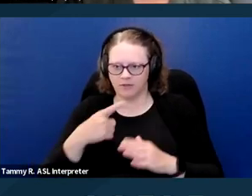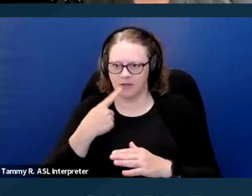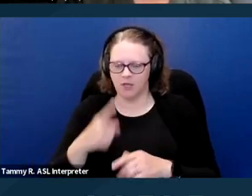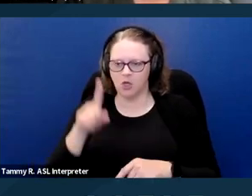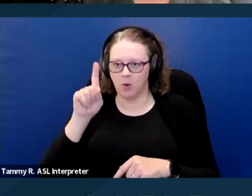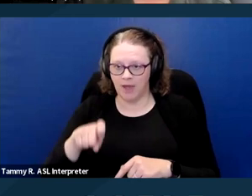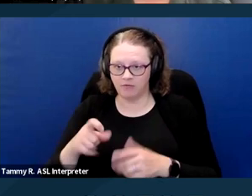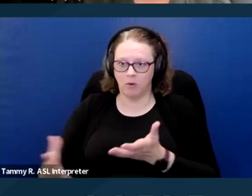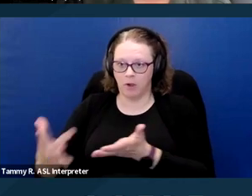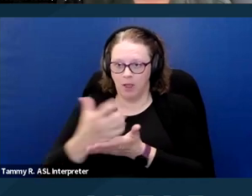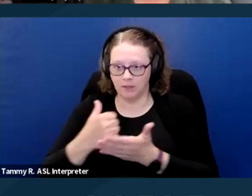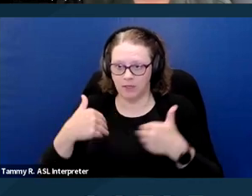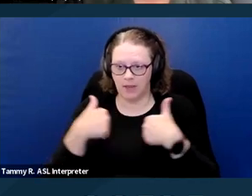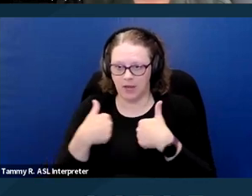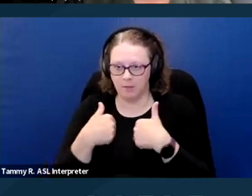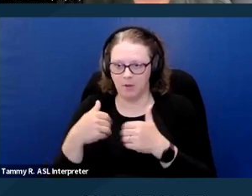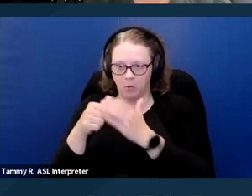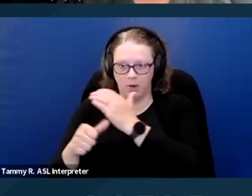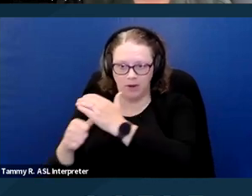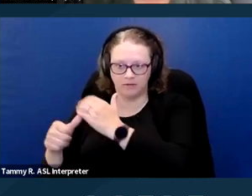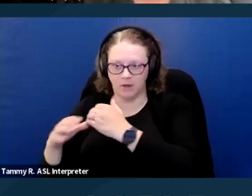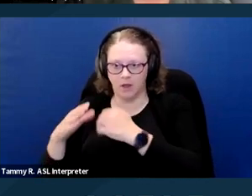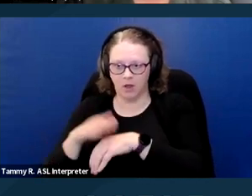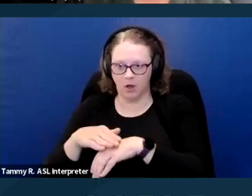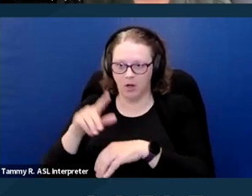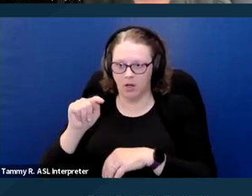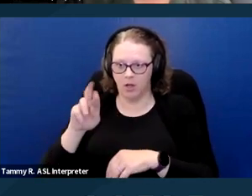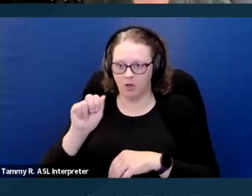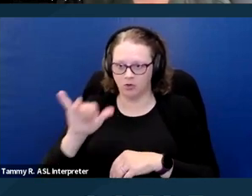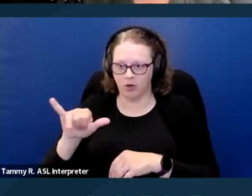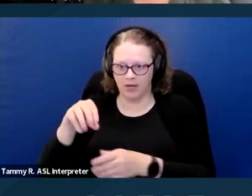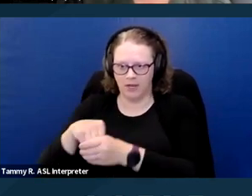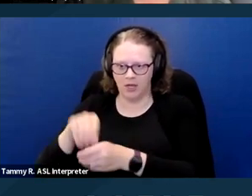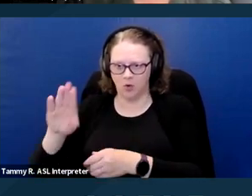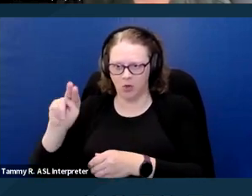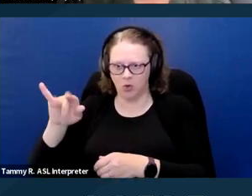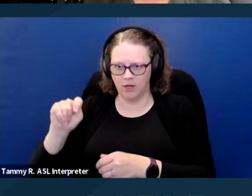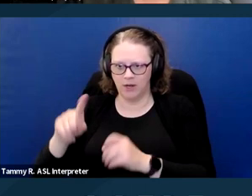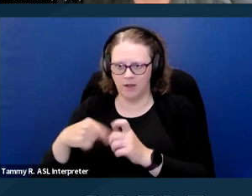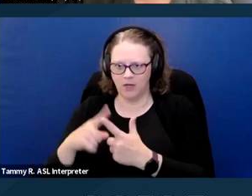you have to collect animal waste on a tray inside your unit and then you have to dispose of it promptly.